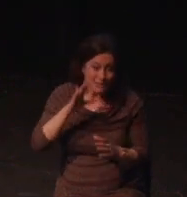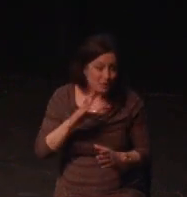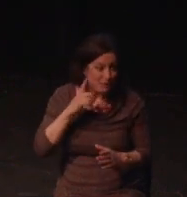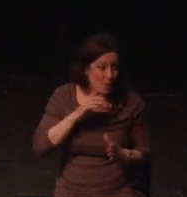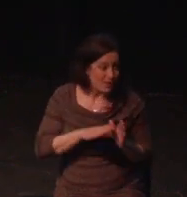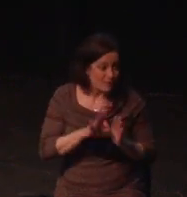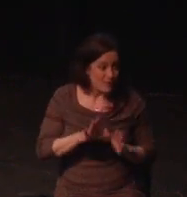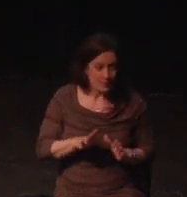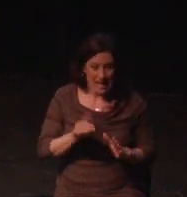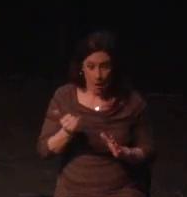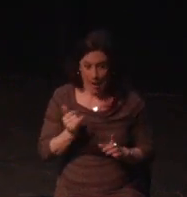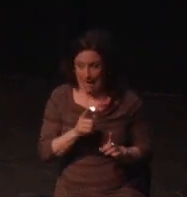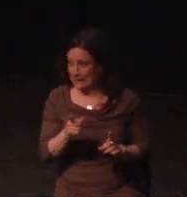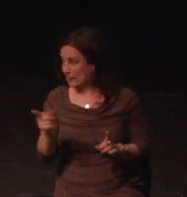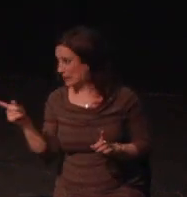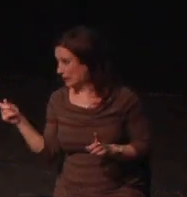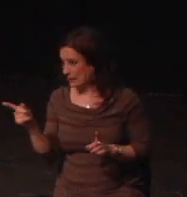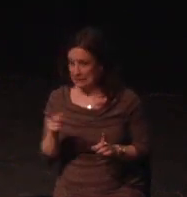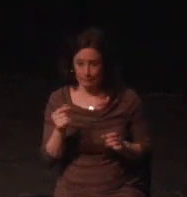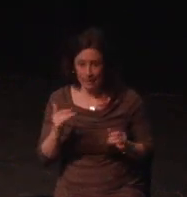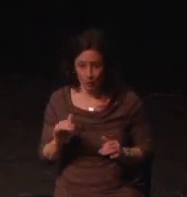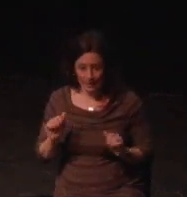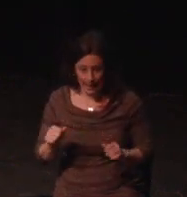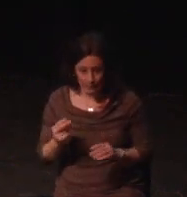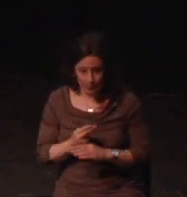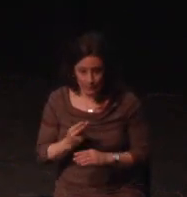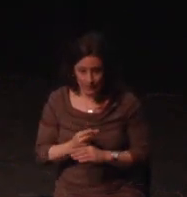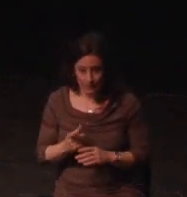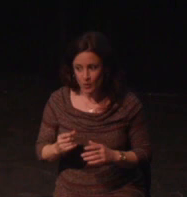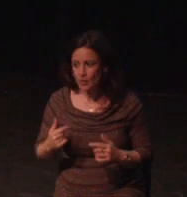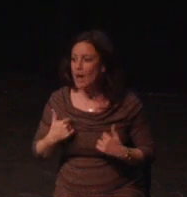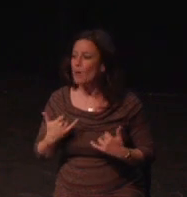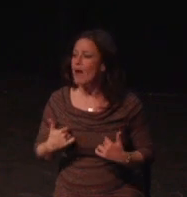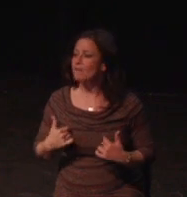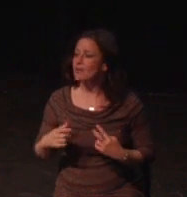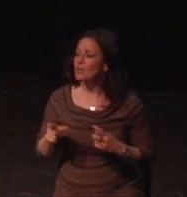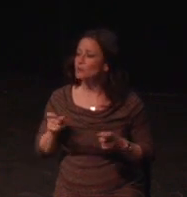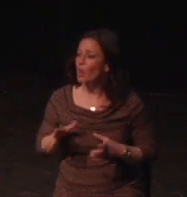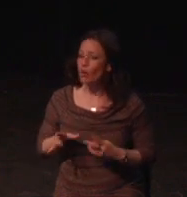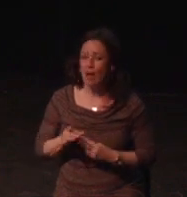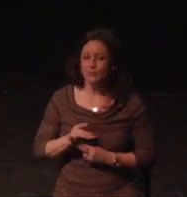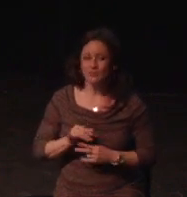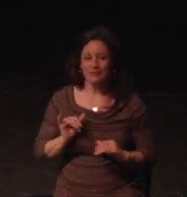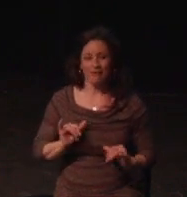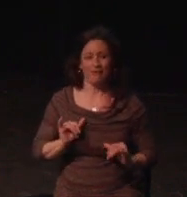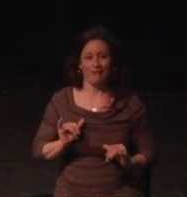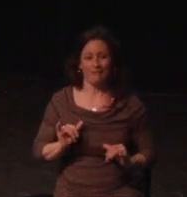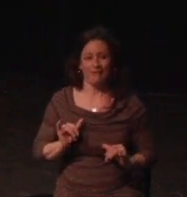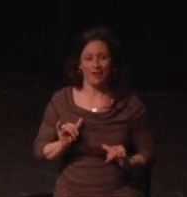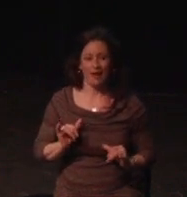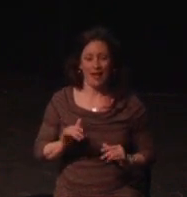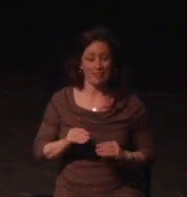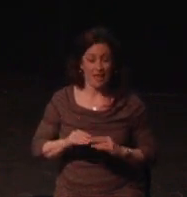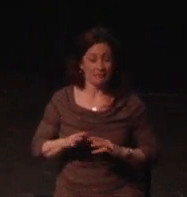I'll never be able to thank the industry as much as I'd like.